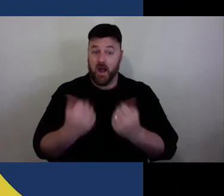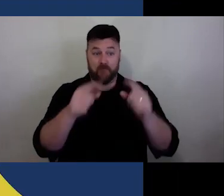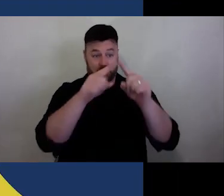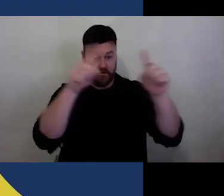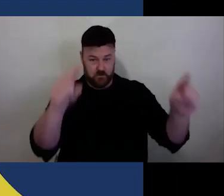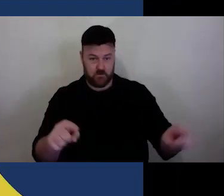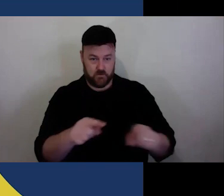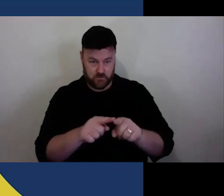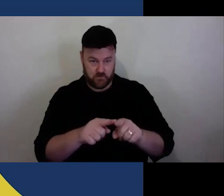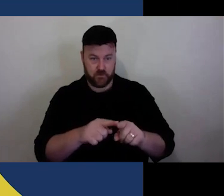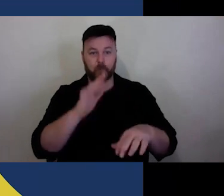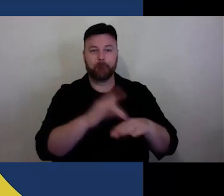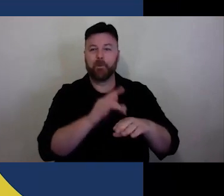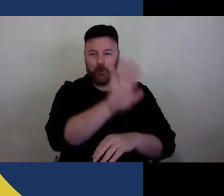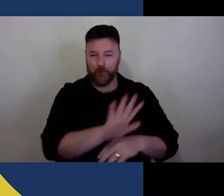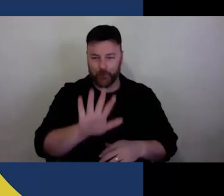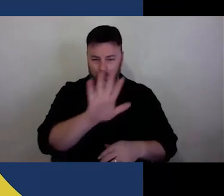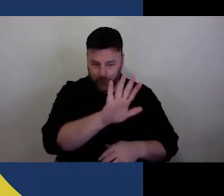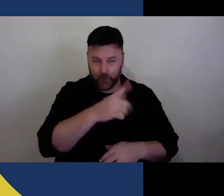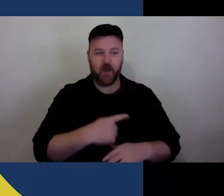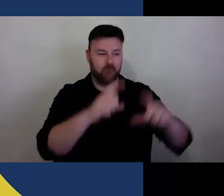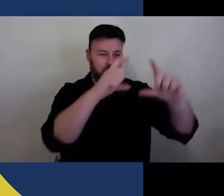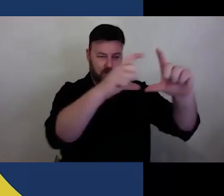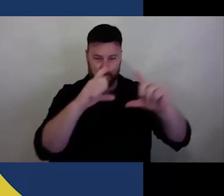power point slide to introduce our wonderful guests, Mish and Lara.